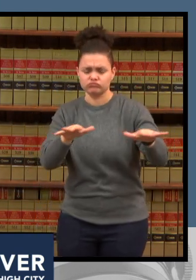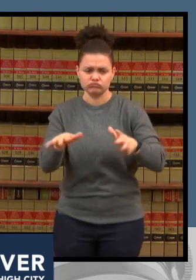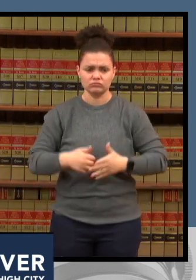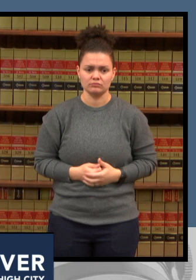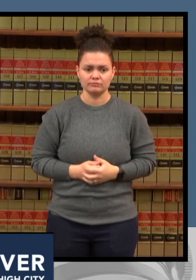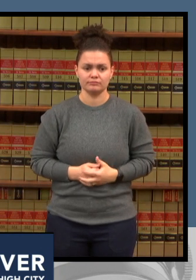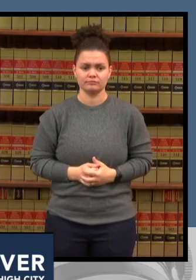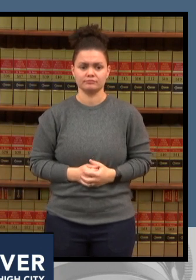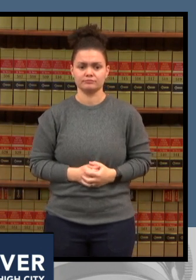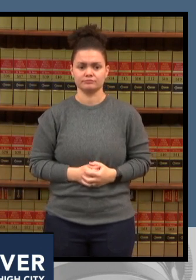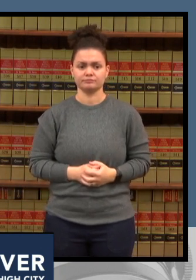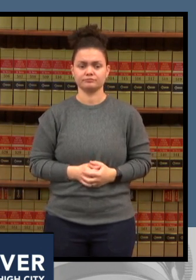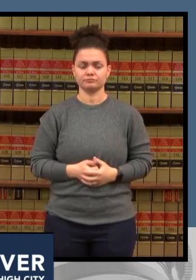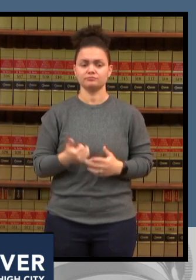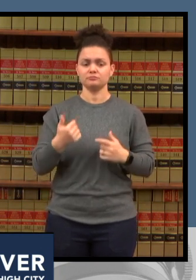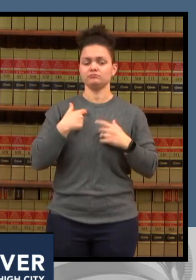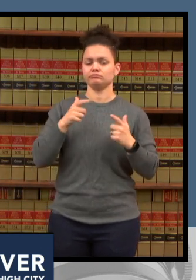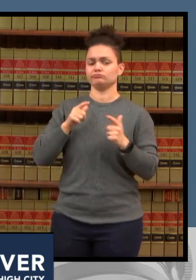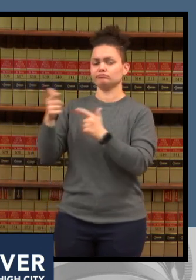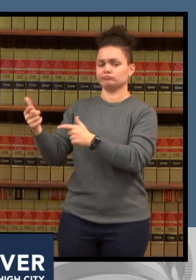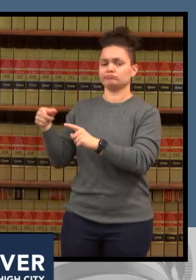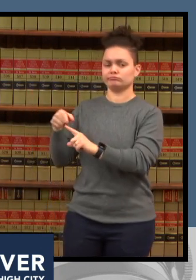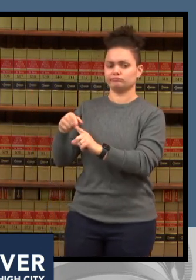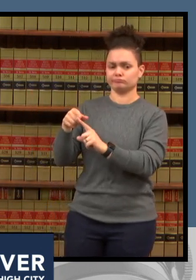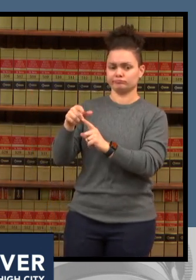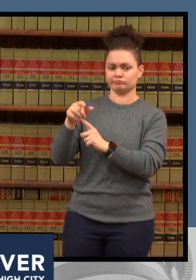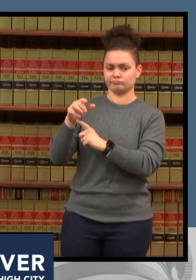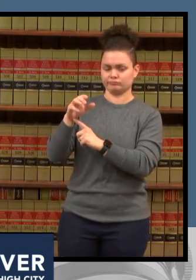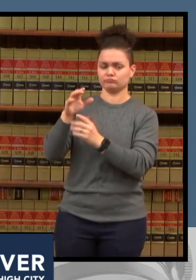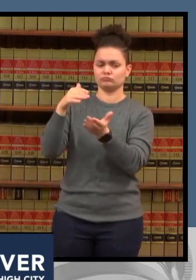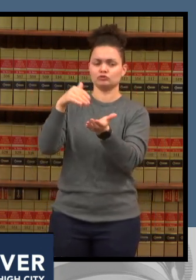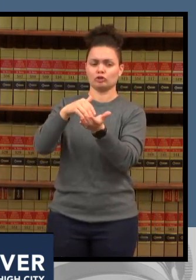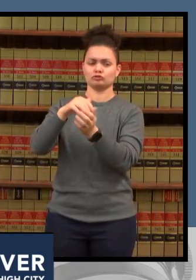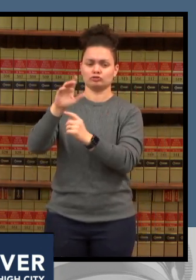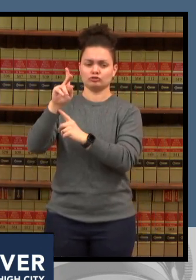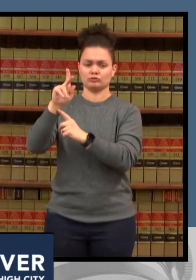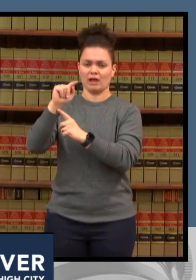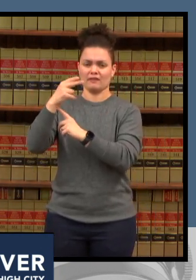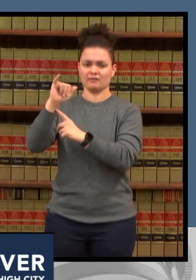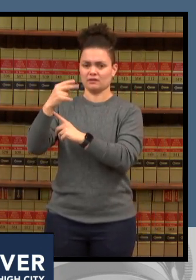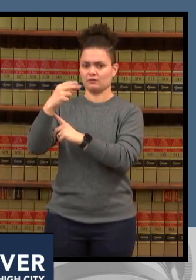to my colleague dr kathy howell our chief nursing officer for the university of colorado hospital